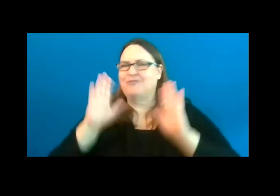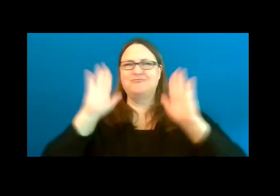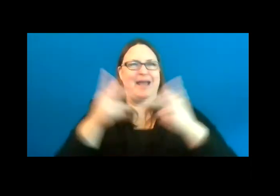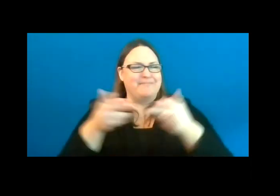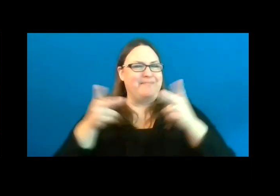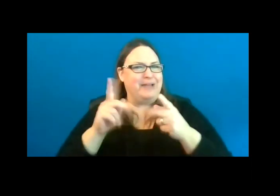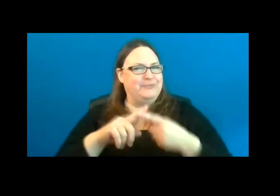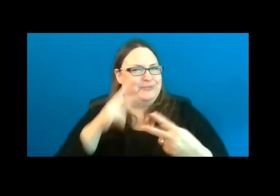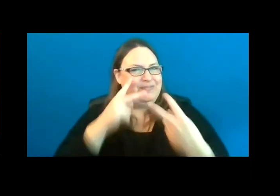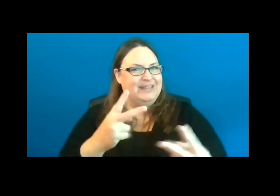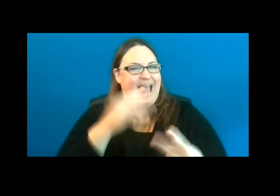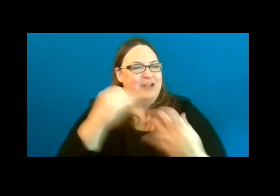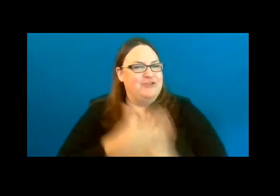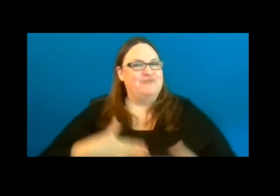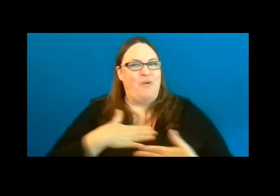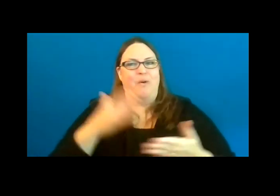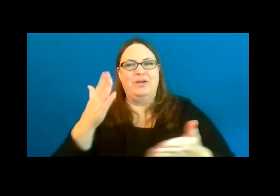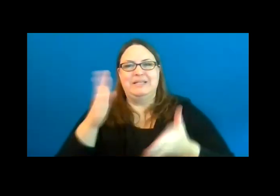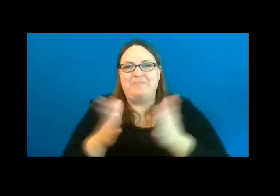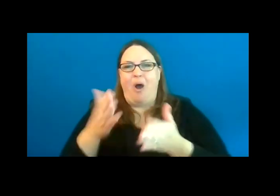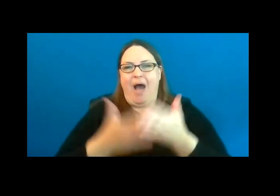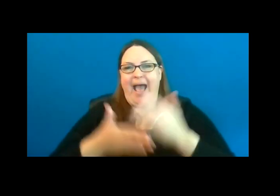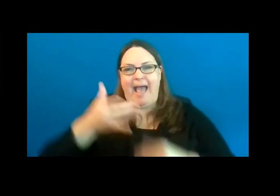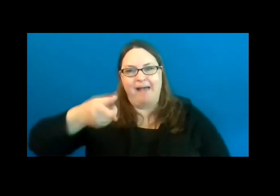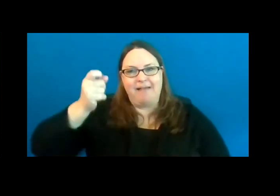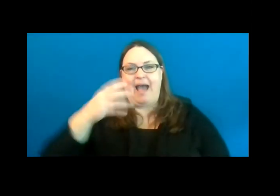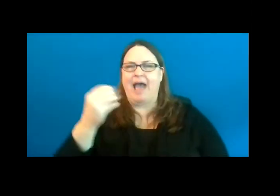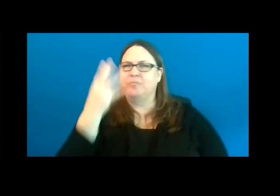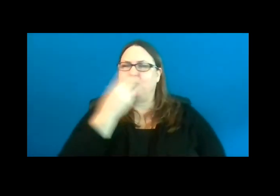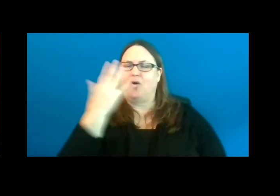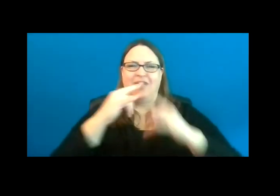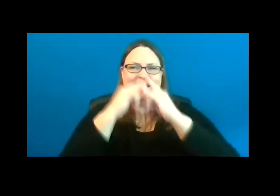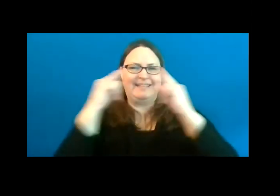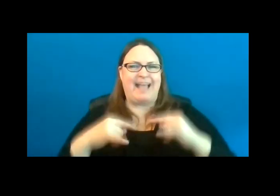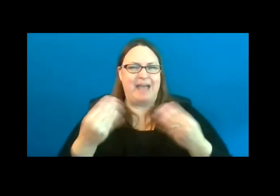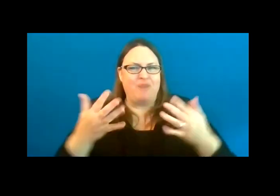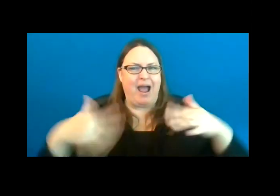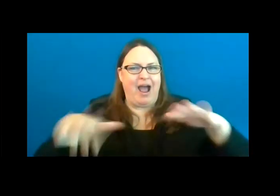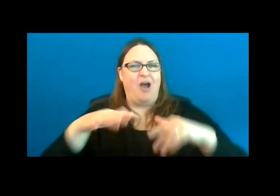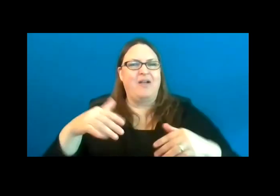and enjoy that small handgun range and lovely campground they have at the at the Algonac State Park.